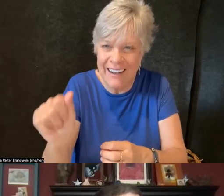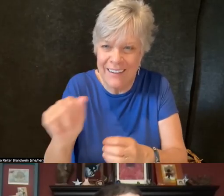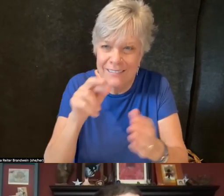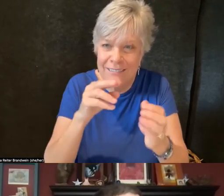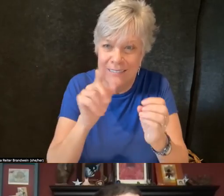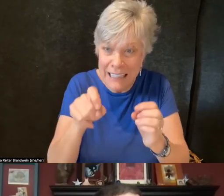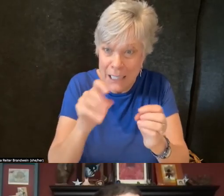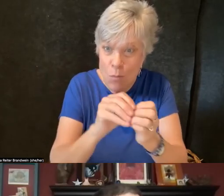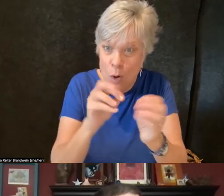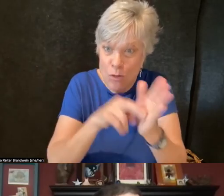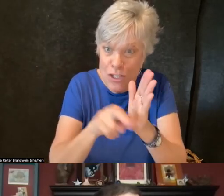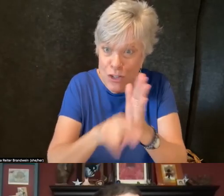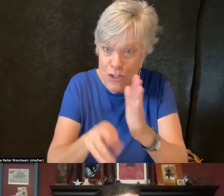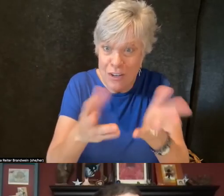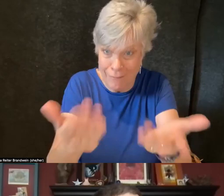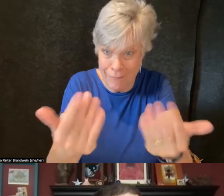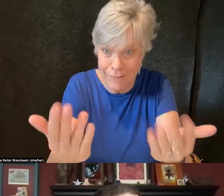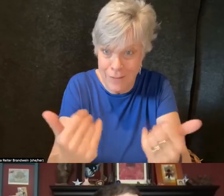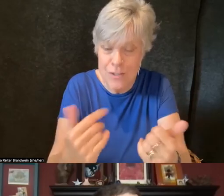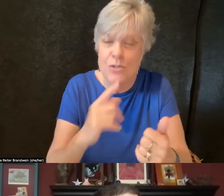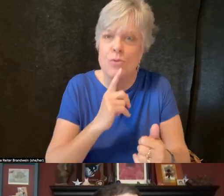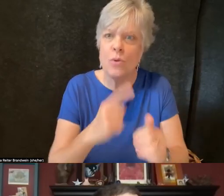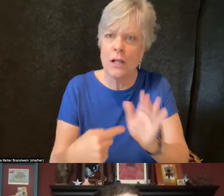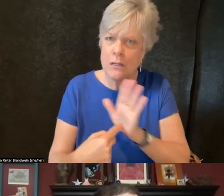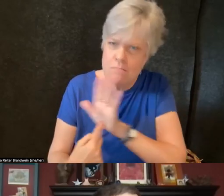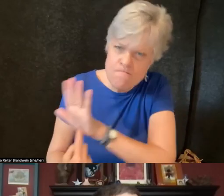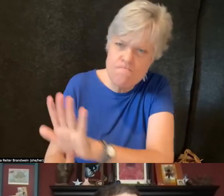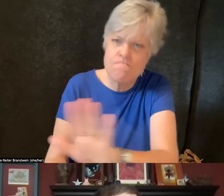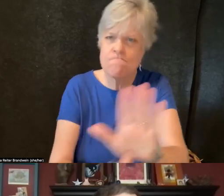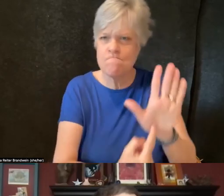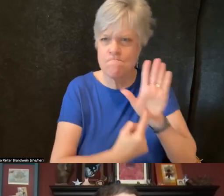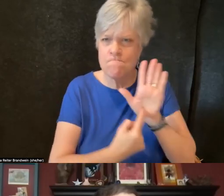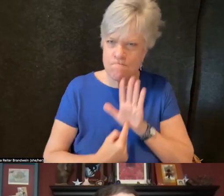to really bring into prominence and have that information